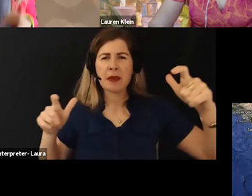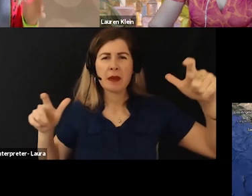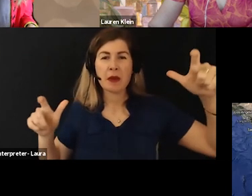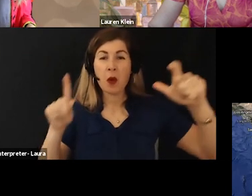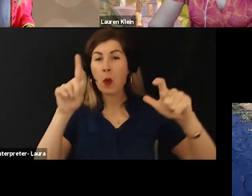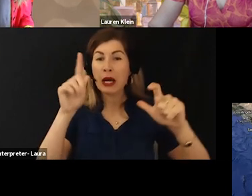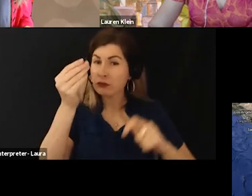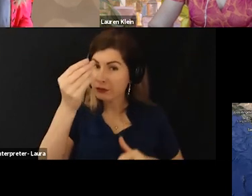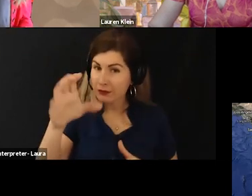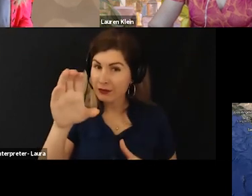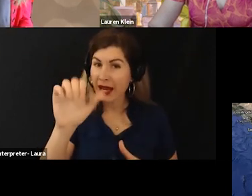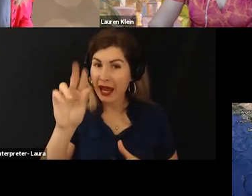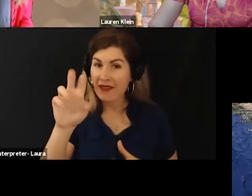So although we talk about counter data.